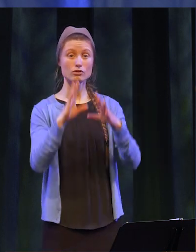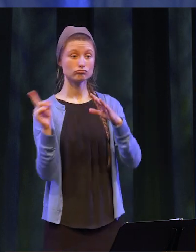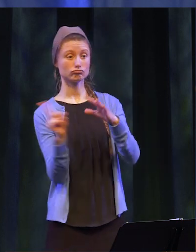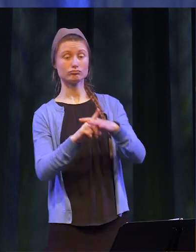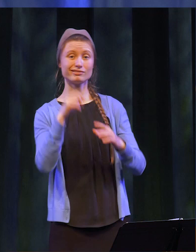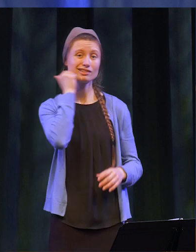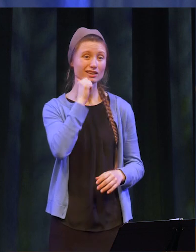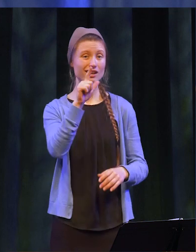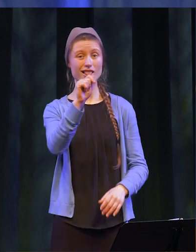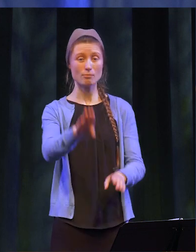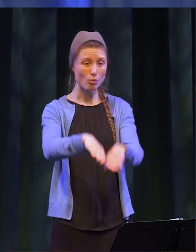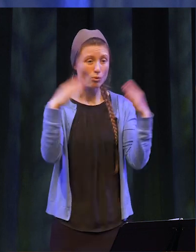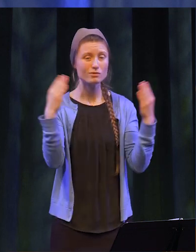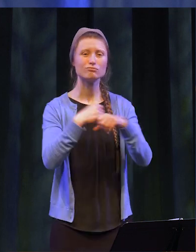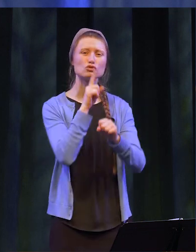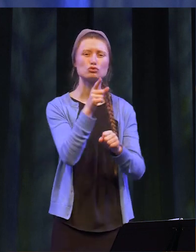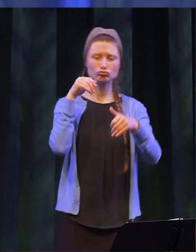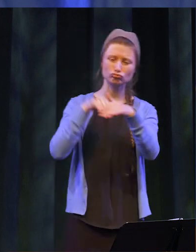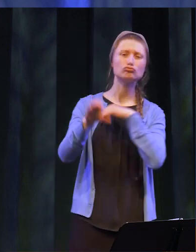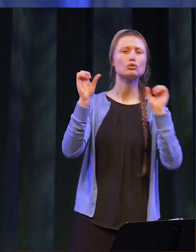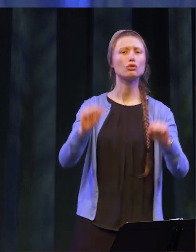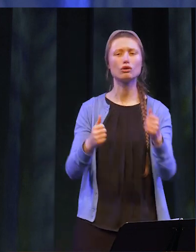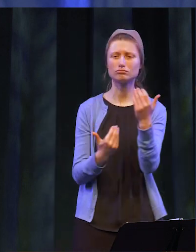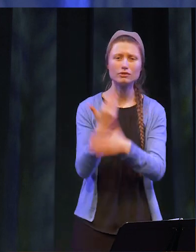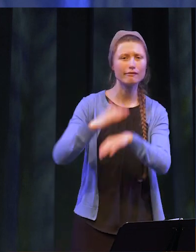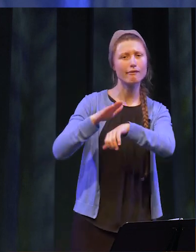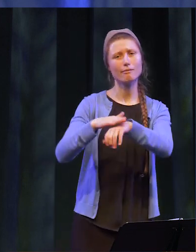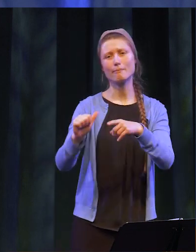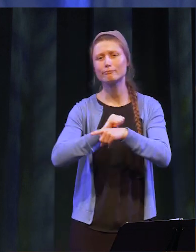opened the lab every day to ensure that you received the hands-on clinical skills you